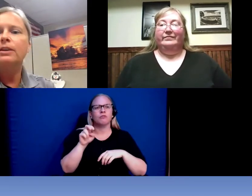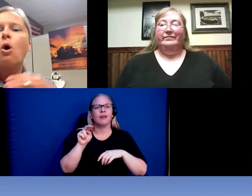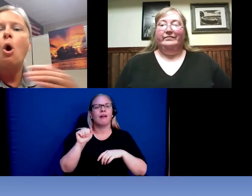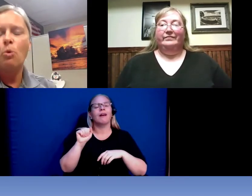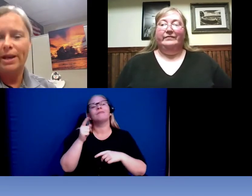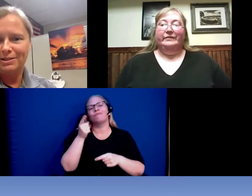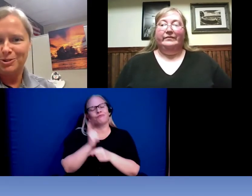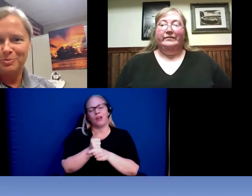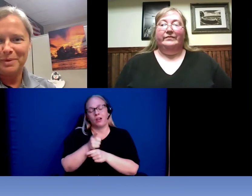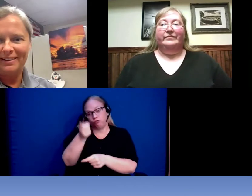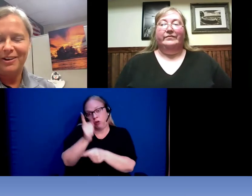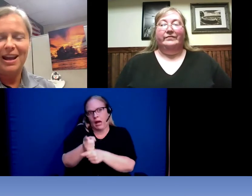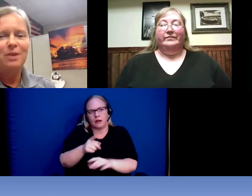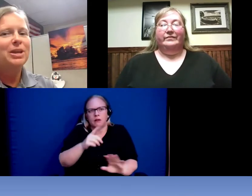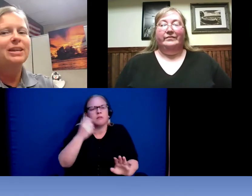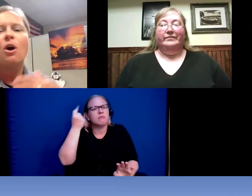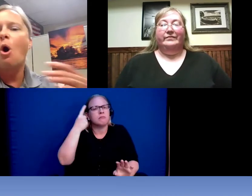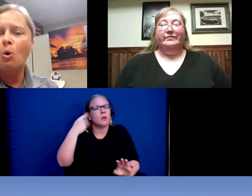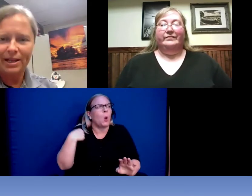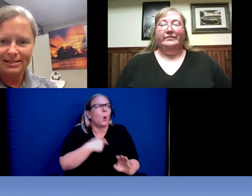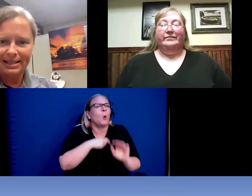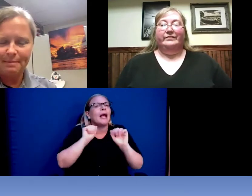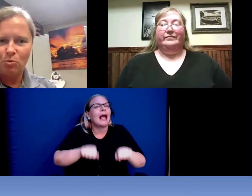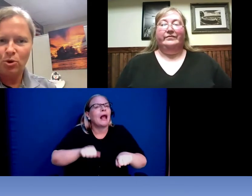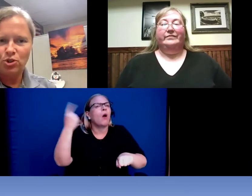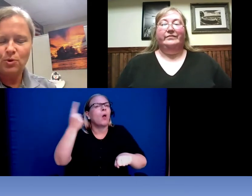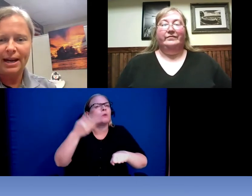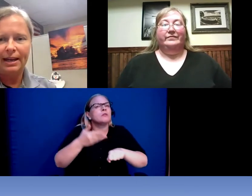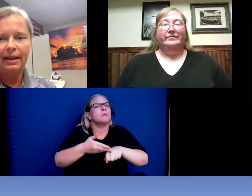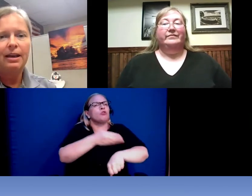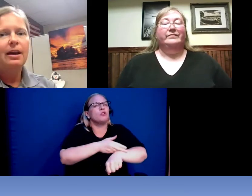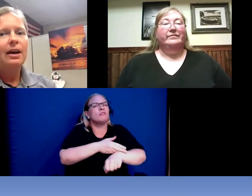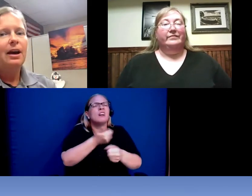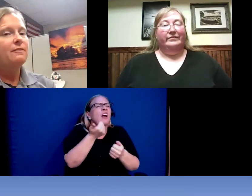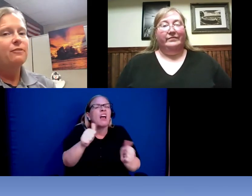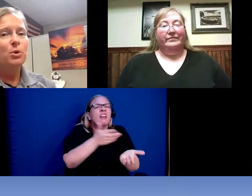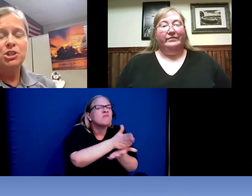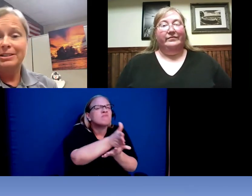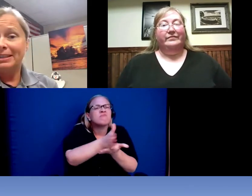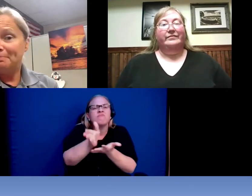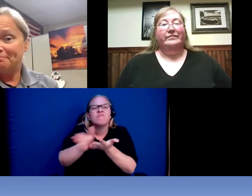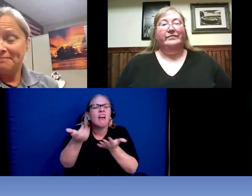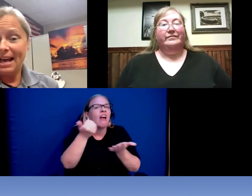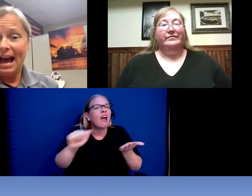can always do better. And we can always get more training . Unfortunately,